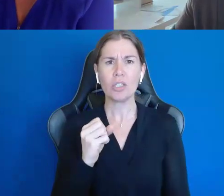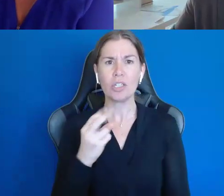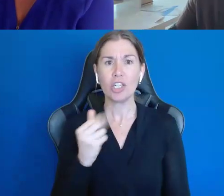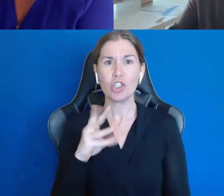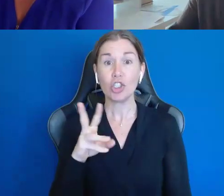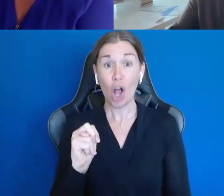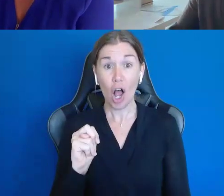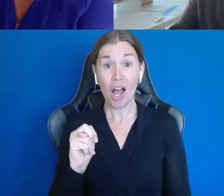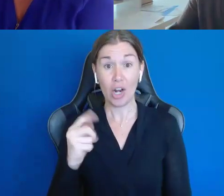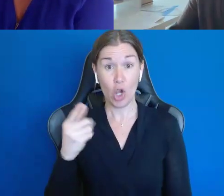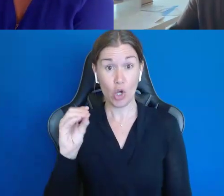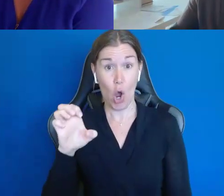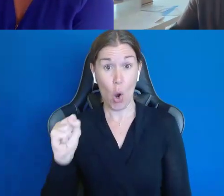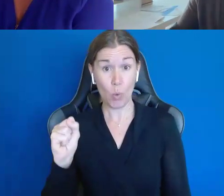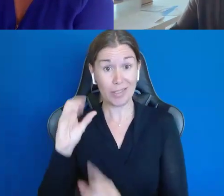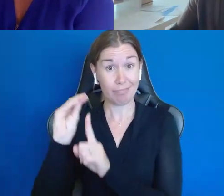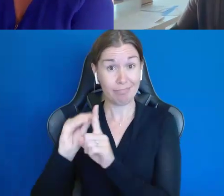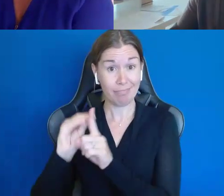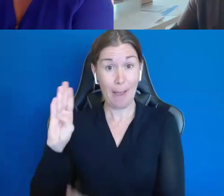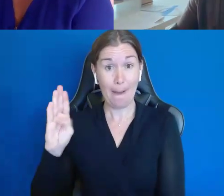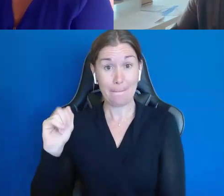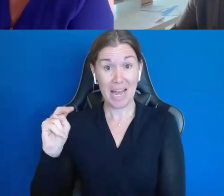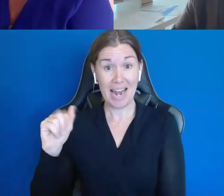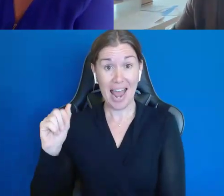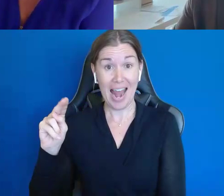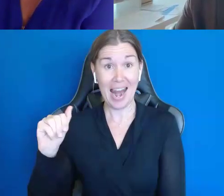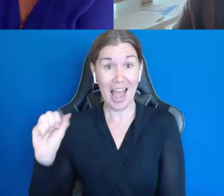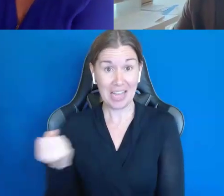More to come on that! I will let them speak about that.